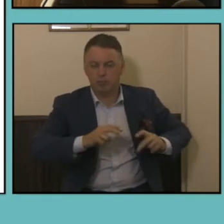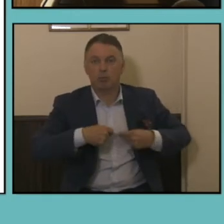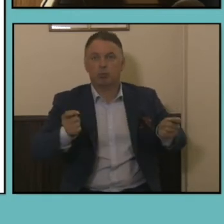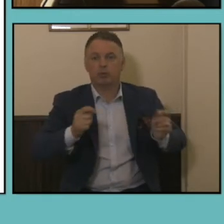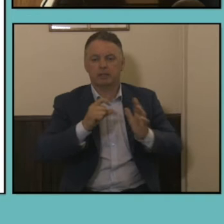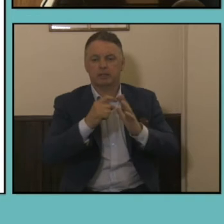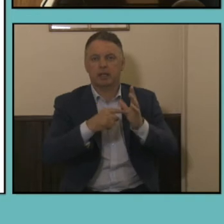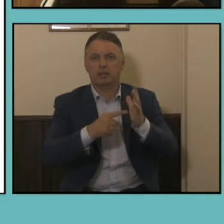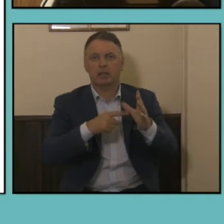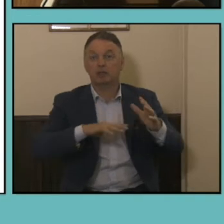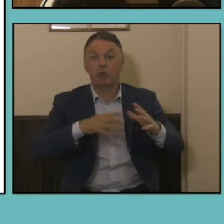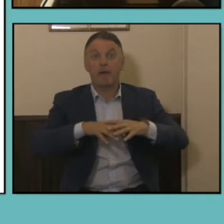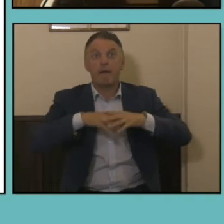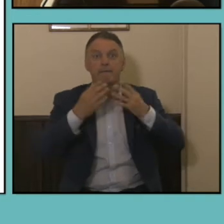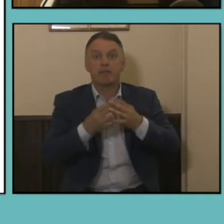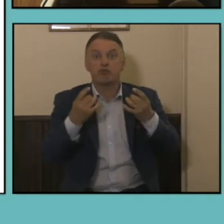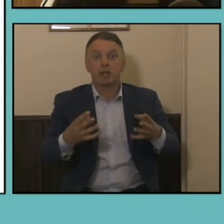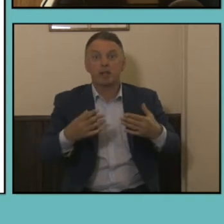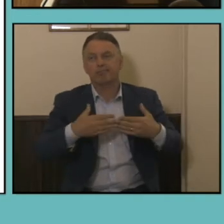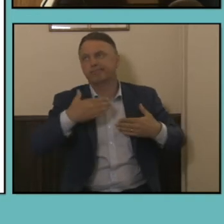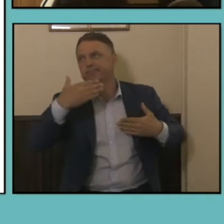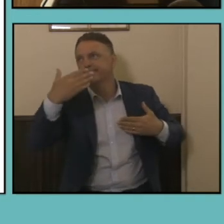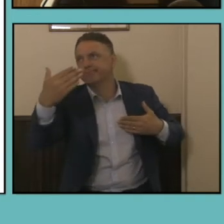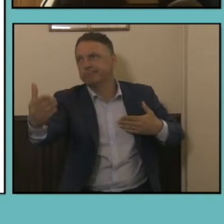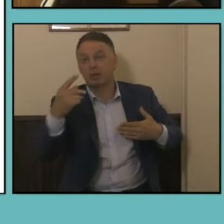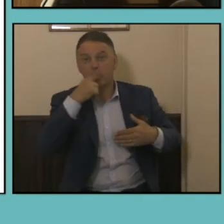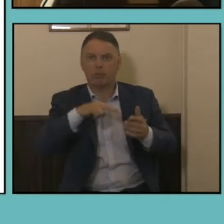wait for the whole full data set to be available, before we release any